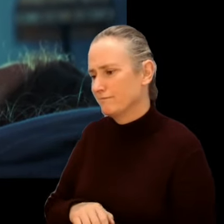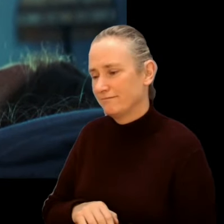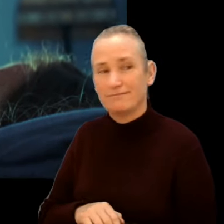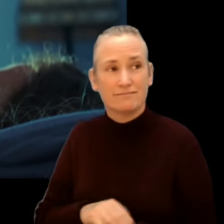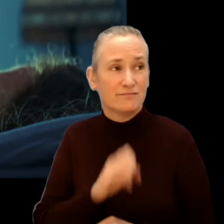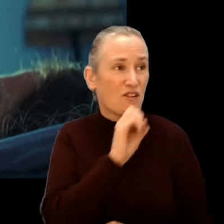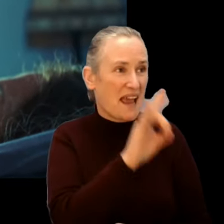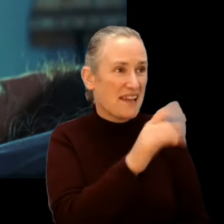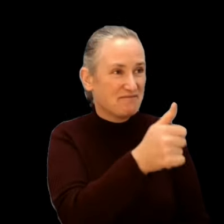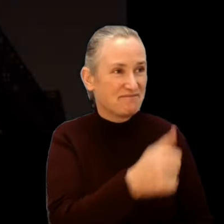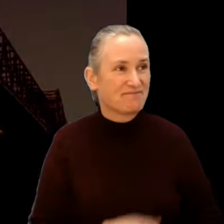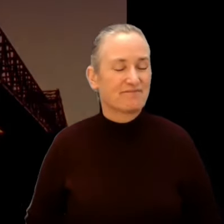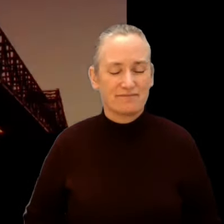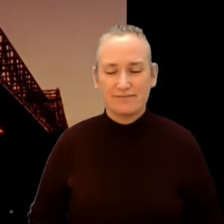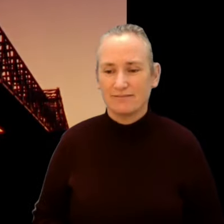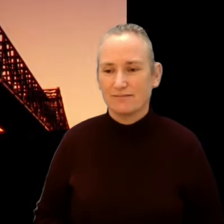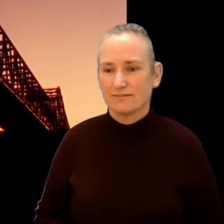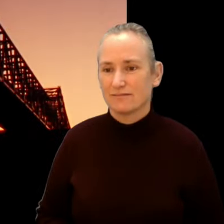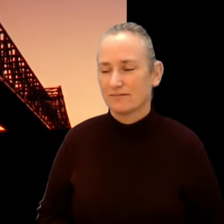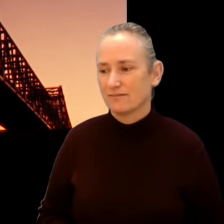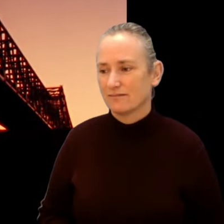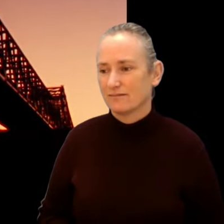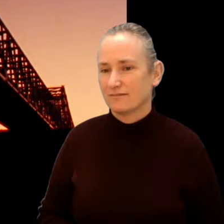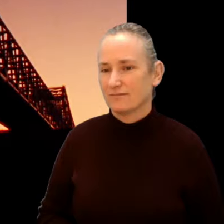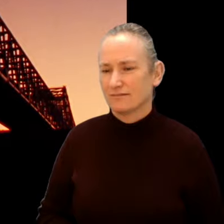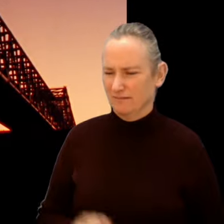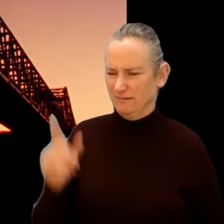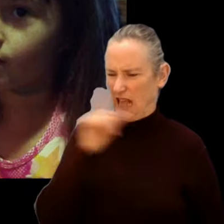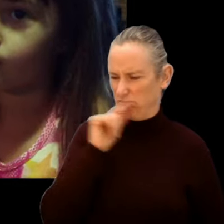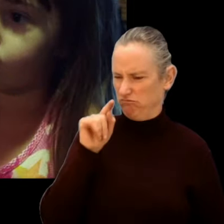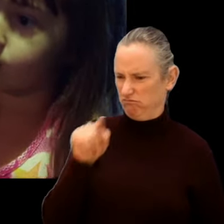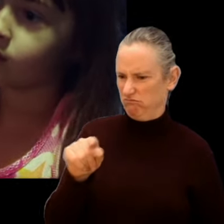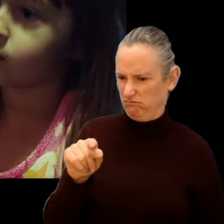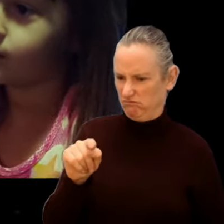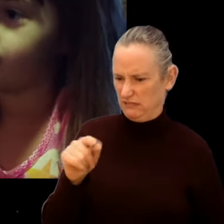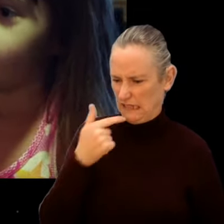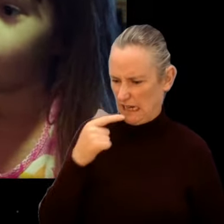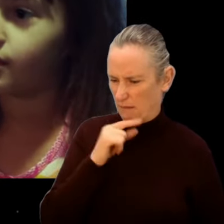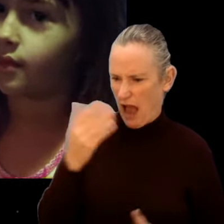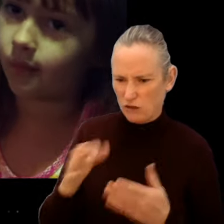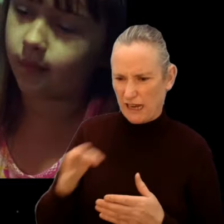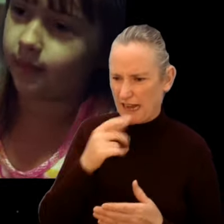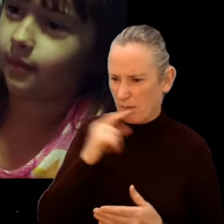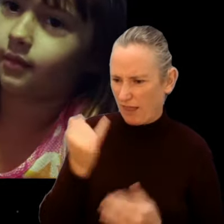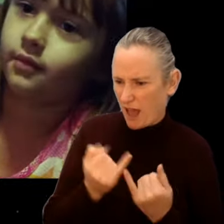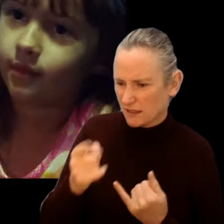Okay. Antonio LeBlanc. How you get a last name like that? I was adopted